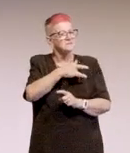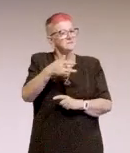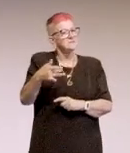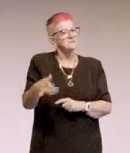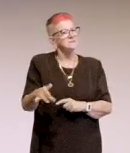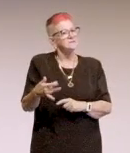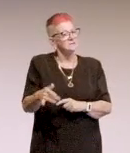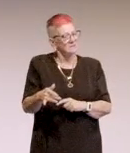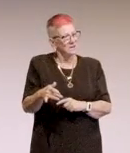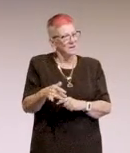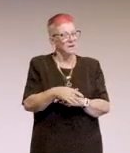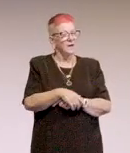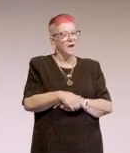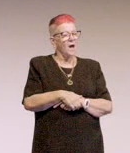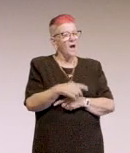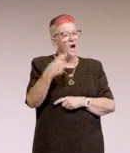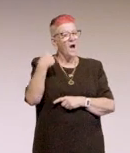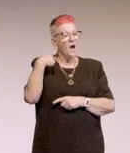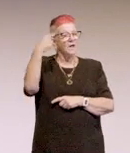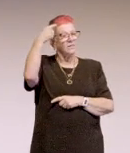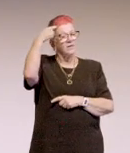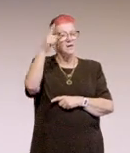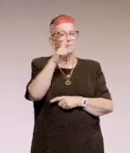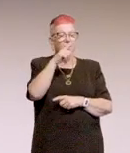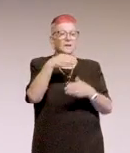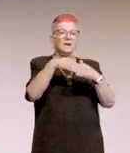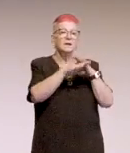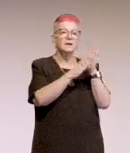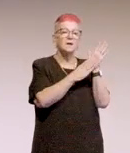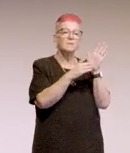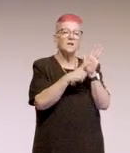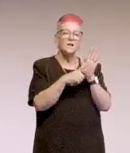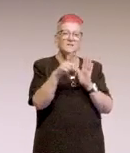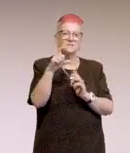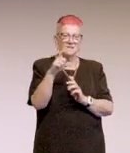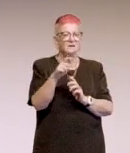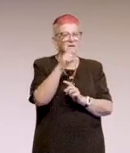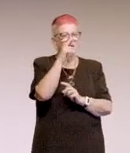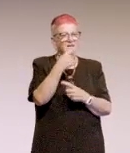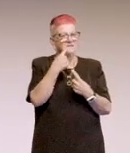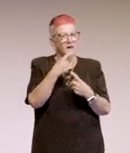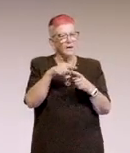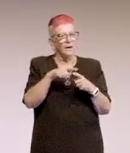So I think the people at MLC can clearly say they get sick of me saying,